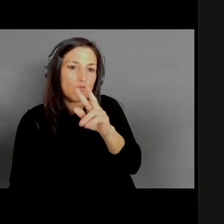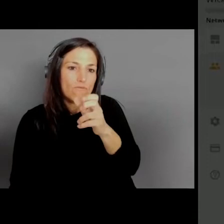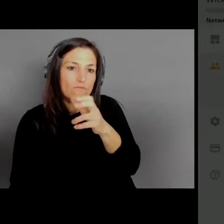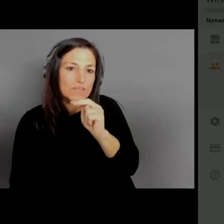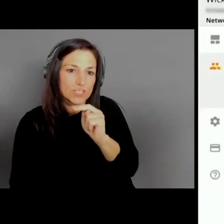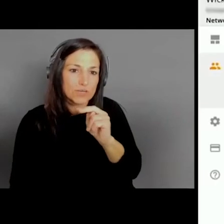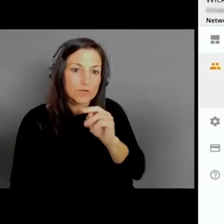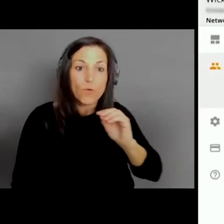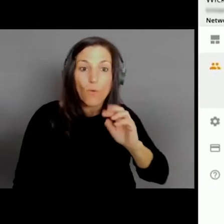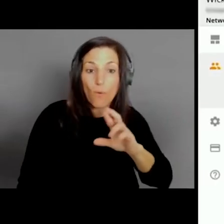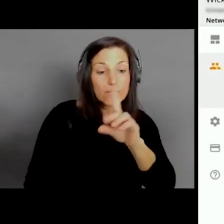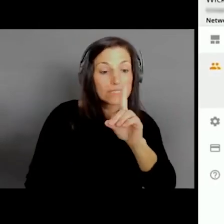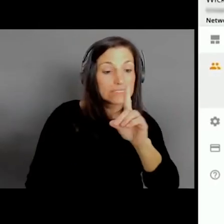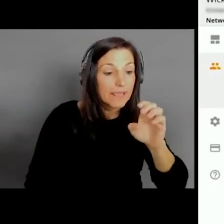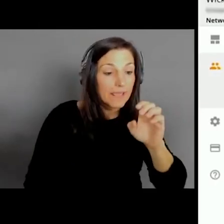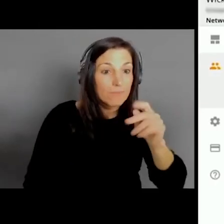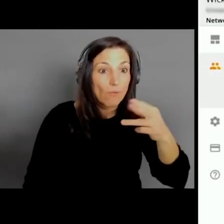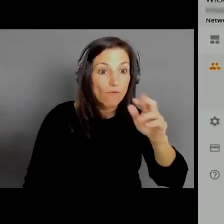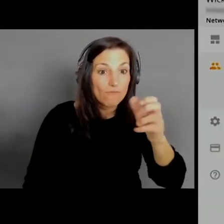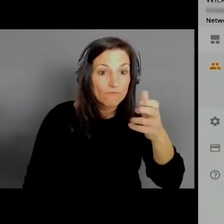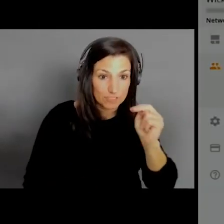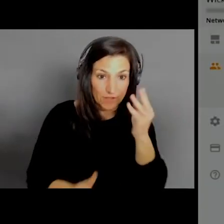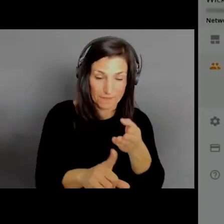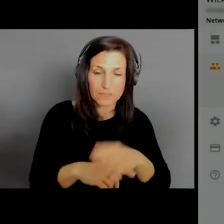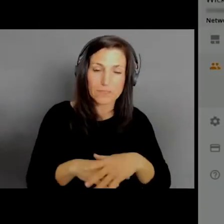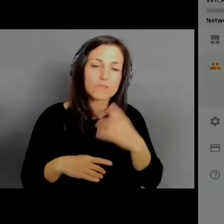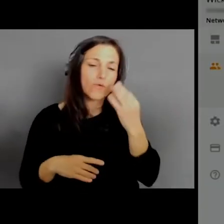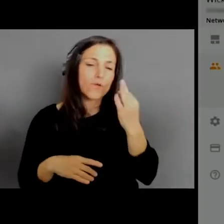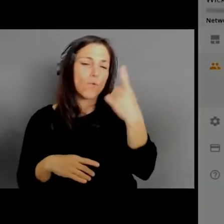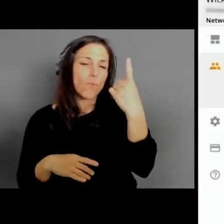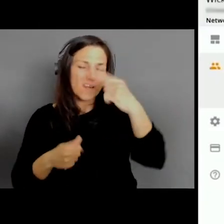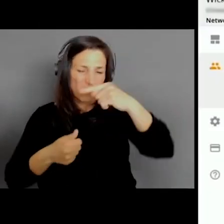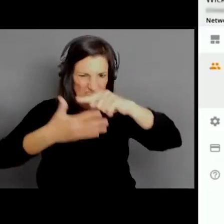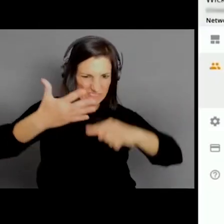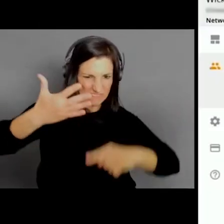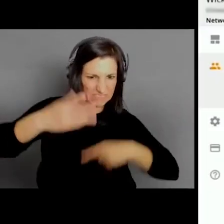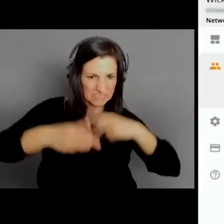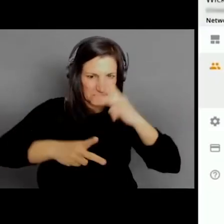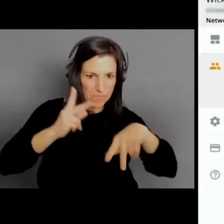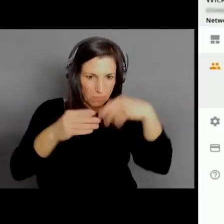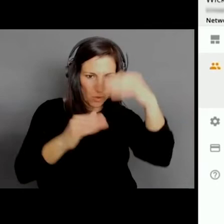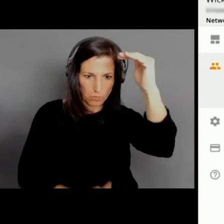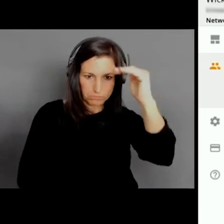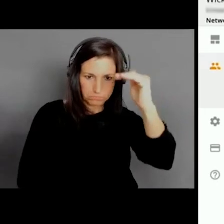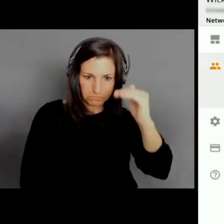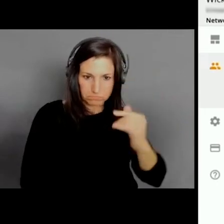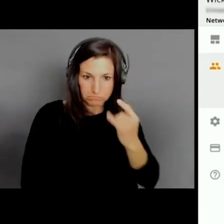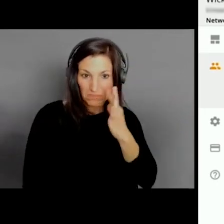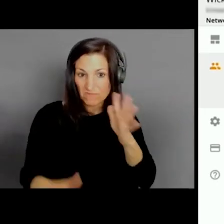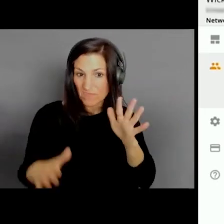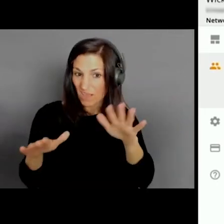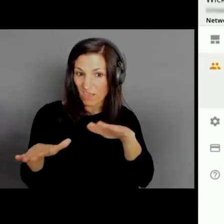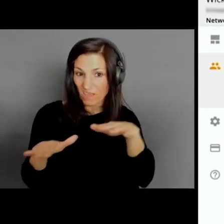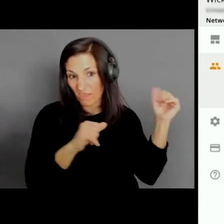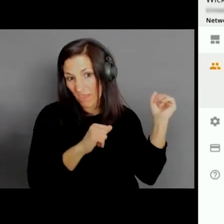if one of these employees or one of these people leaves the organization, or like we just talked about, you're in the deal room,